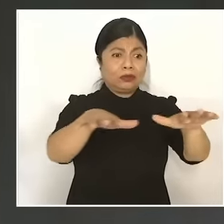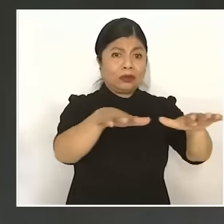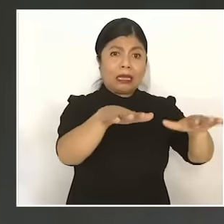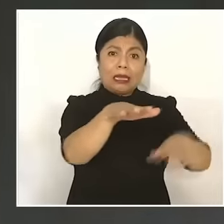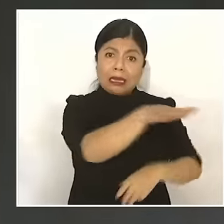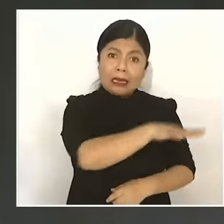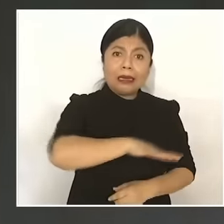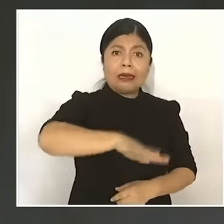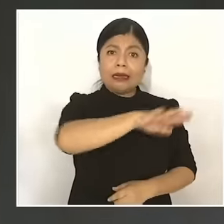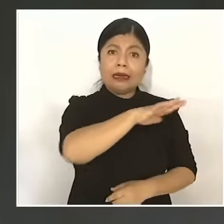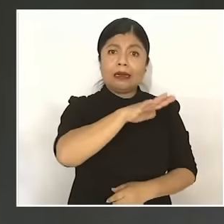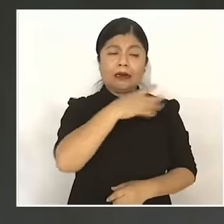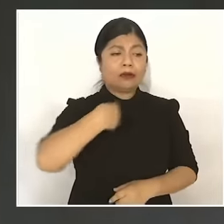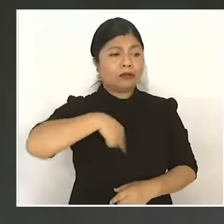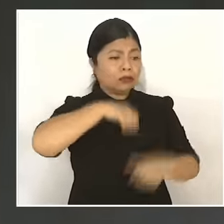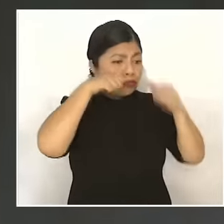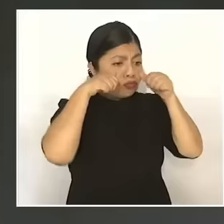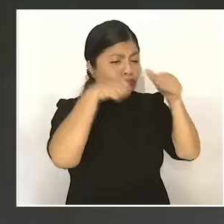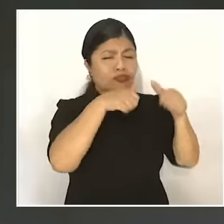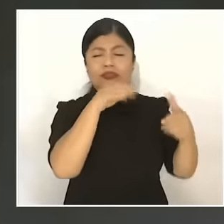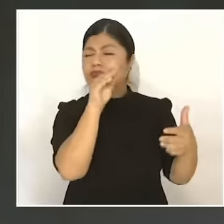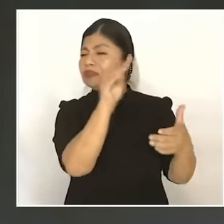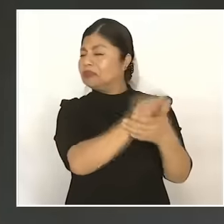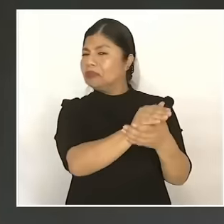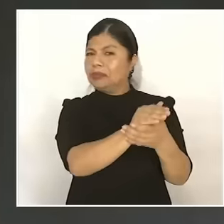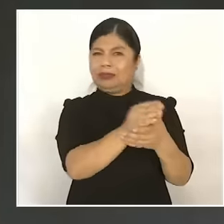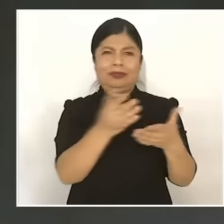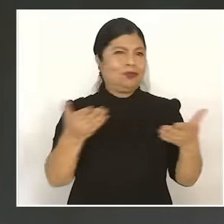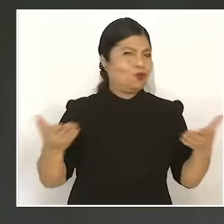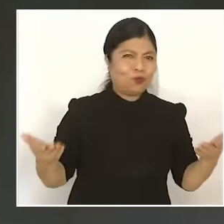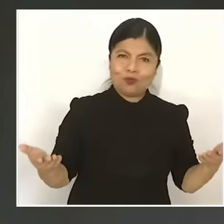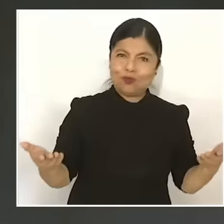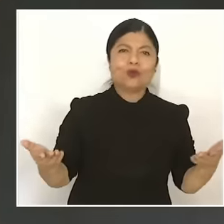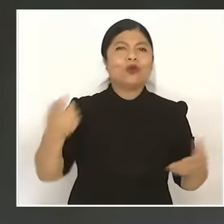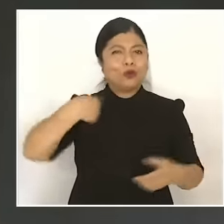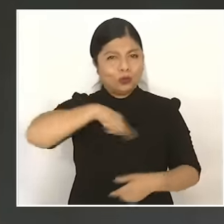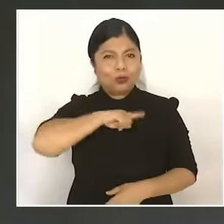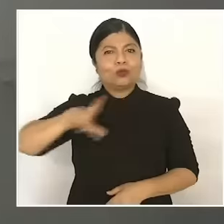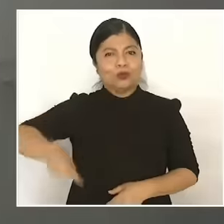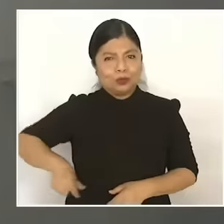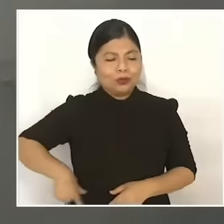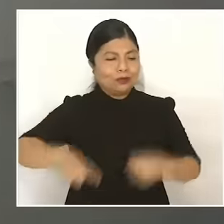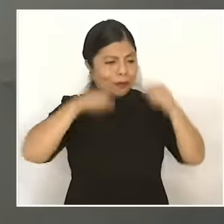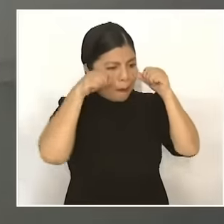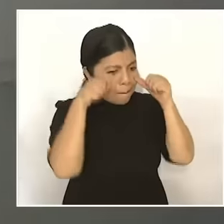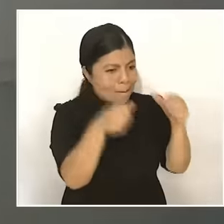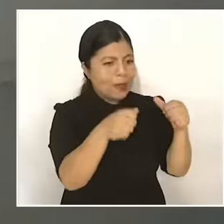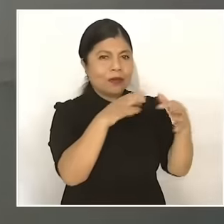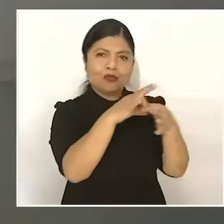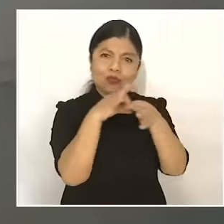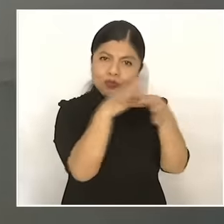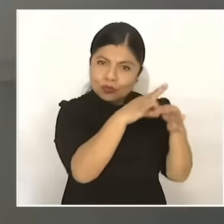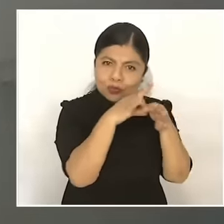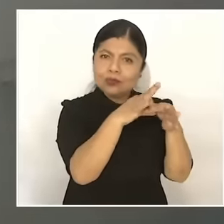if it is not with the people themselves and it is a very simple formula, just as